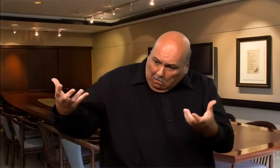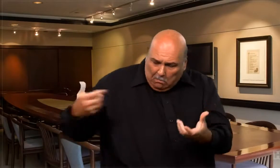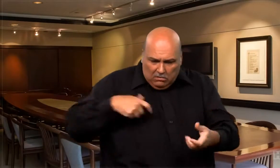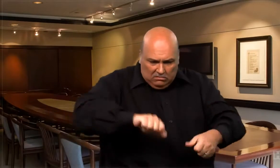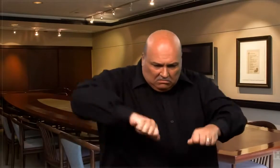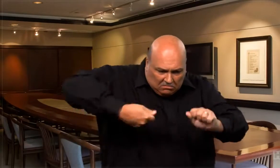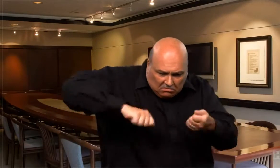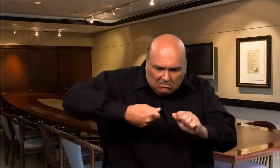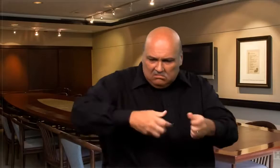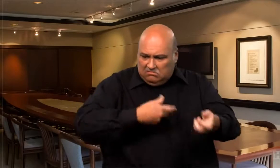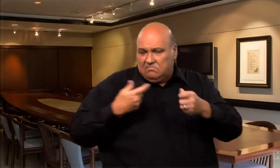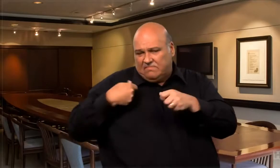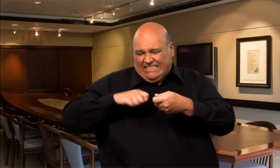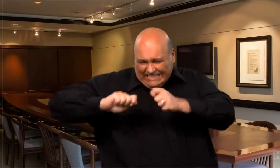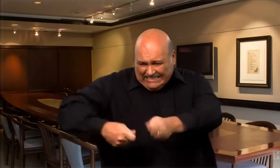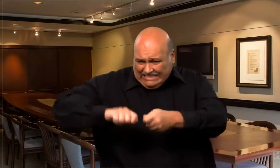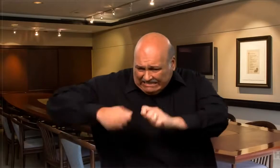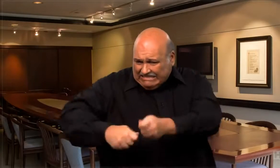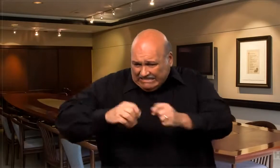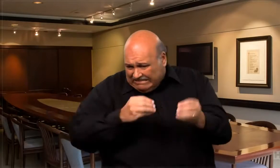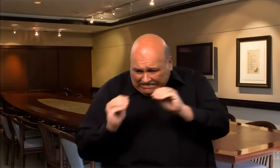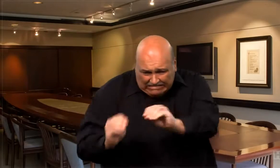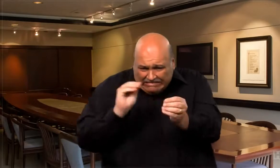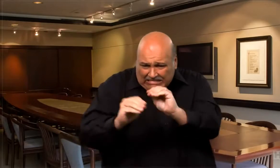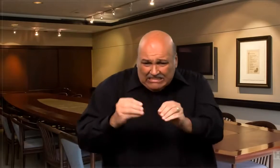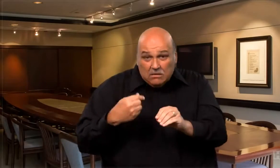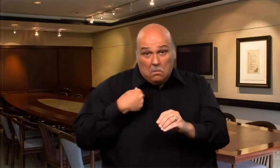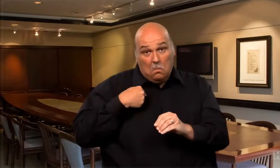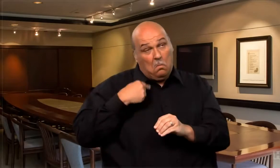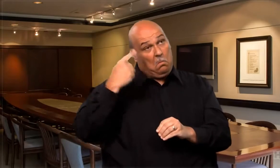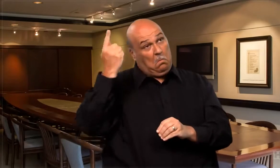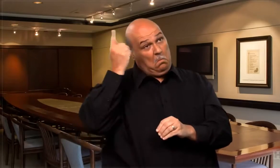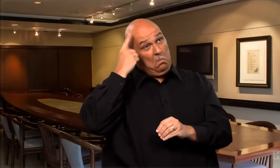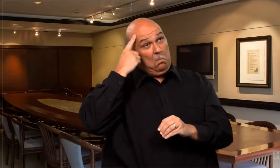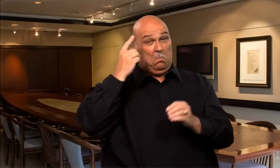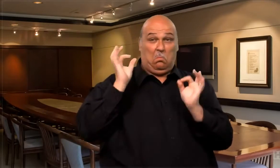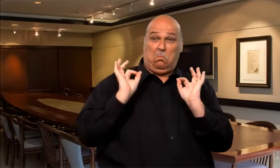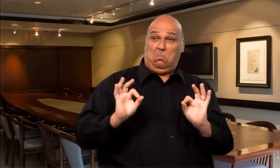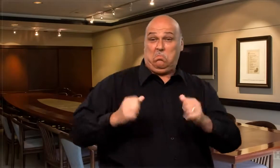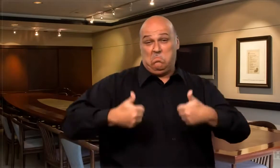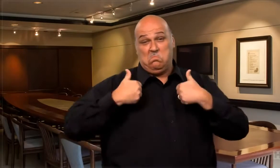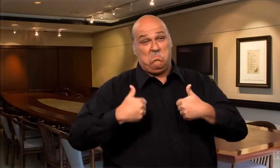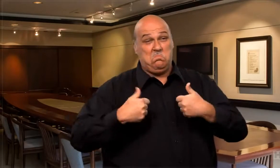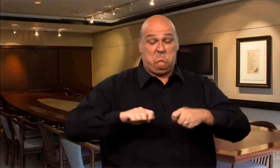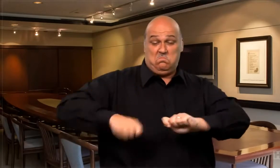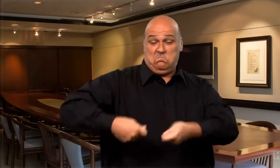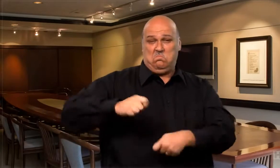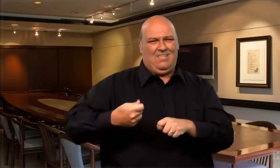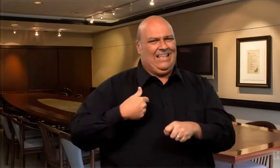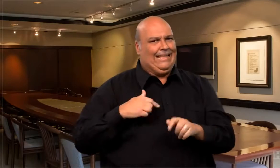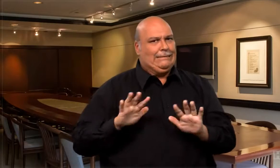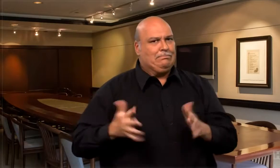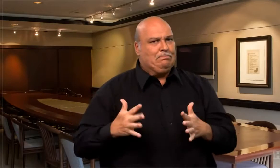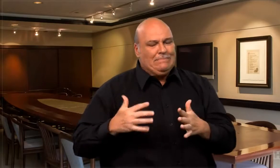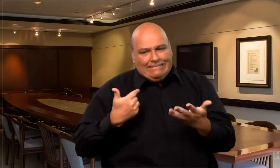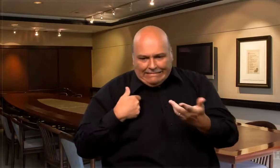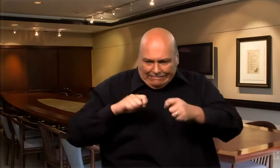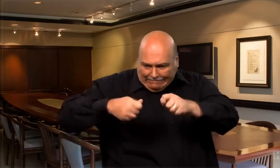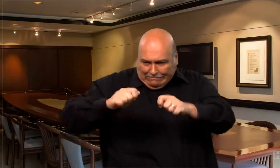I could replace the tire myself. I'm not exactly confident or proficient at using tools, so I tried my best. At the end, I managed to change the tires and the